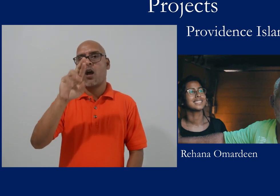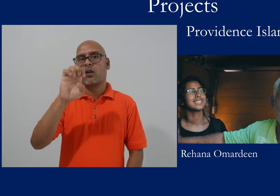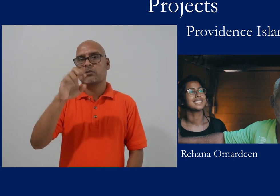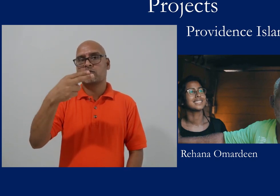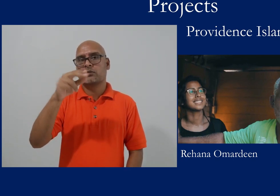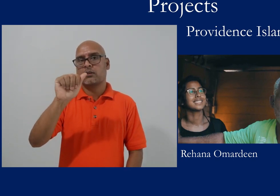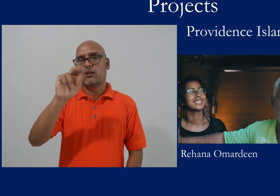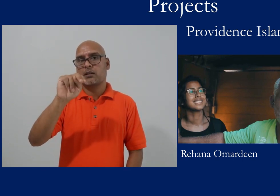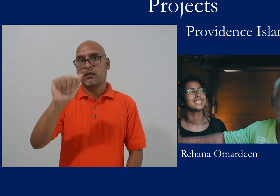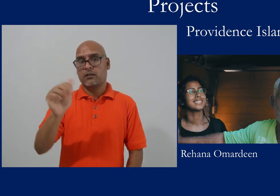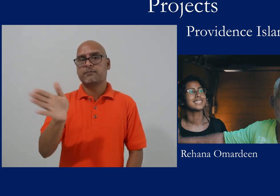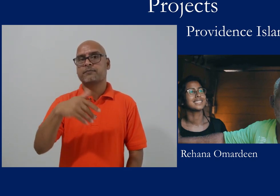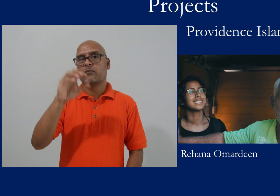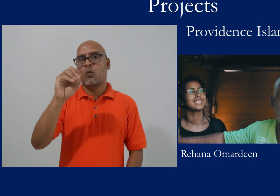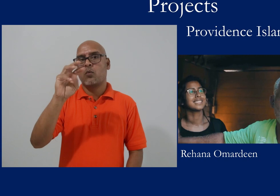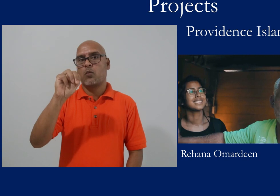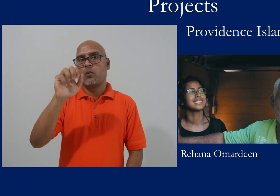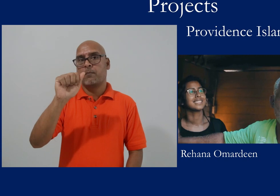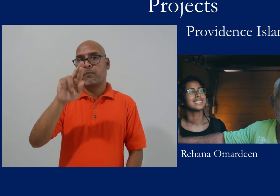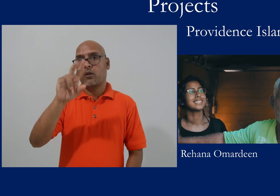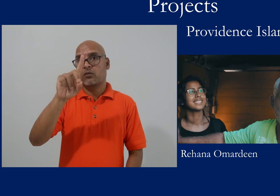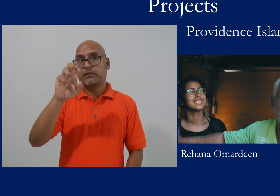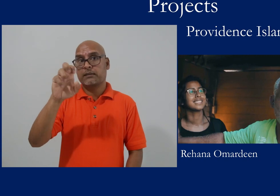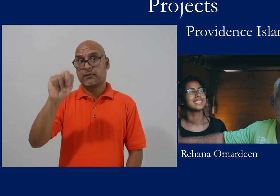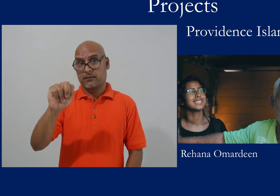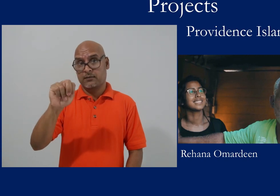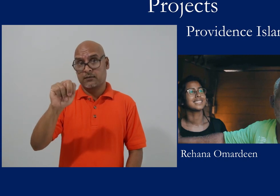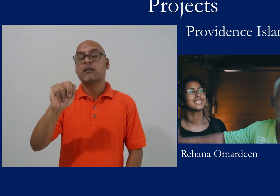I've worked with Ben and Rehana Omardeen -- this